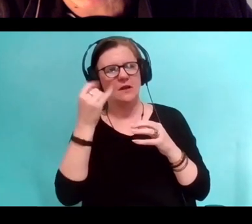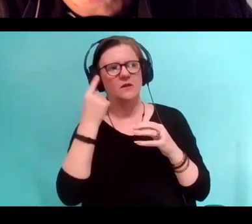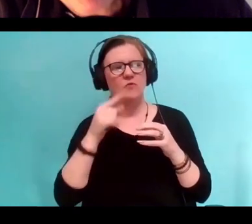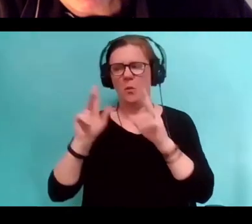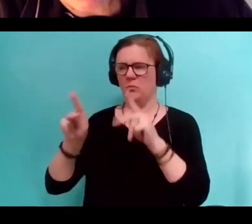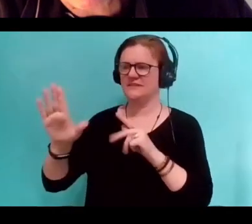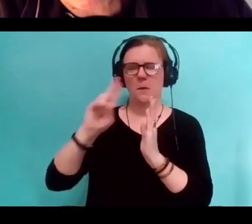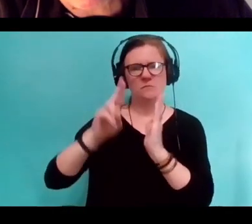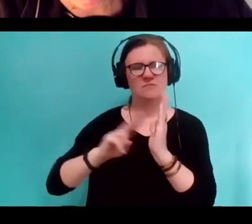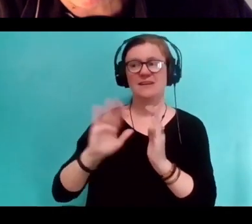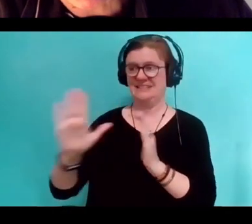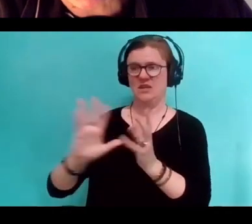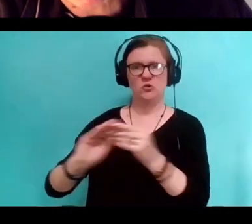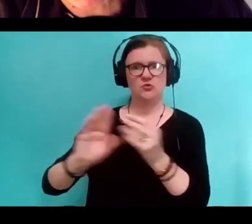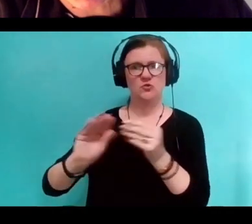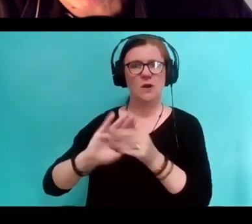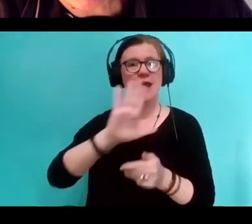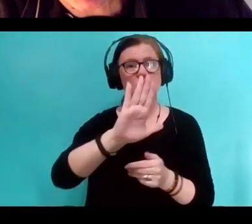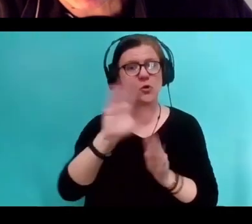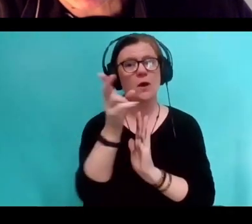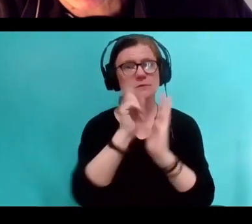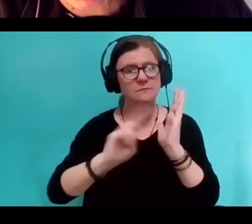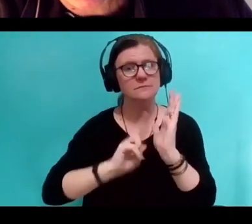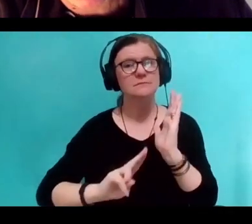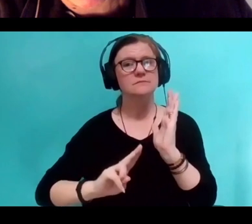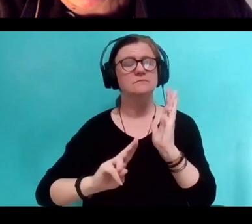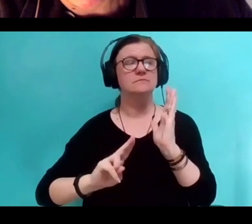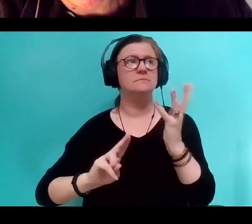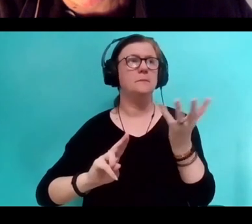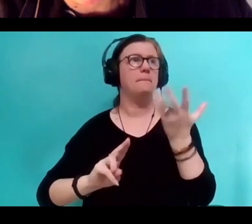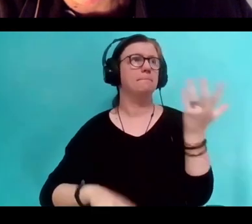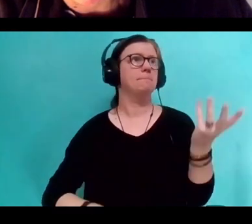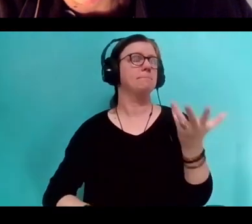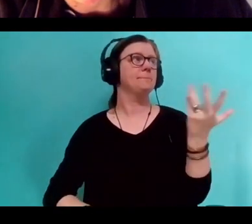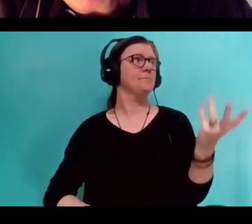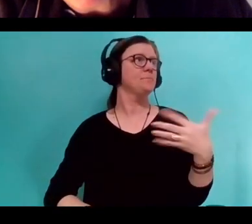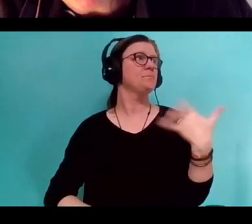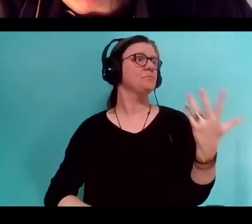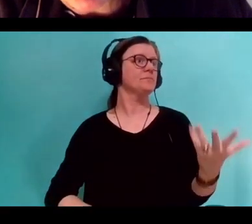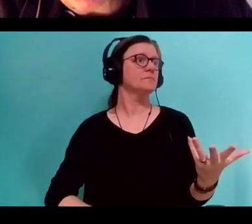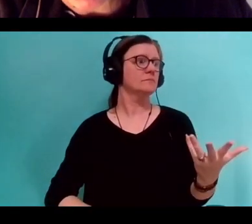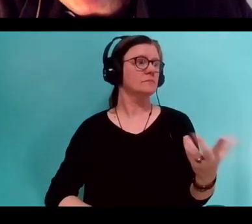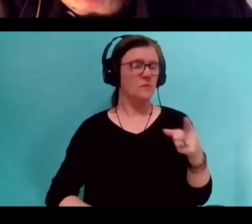and your portraits in particular being, you do remember the purpose of paint.